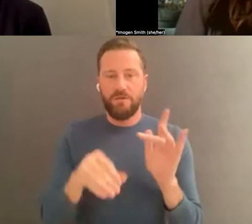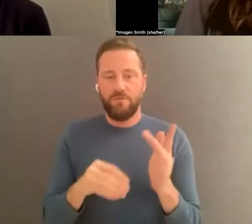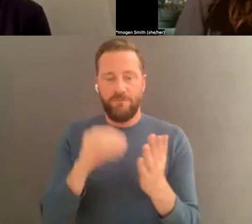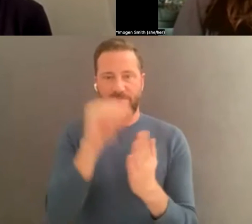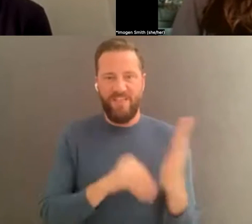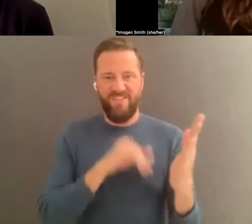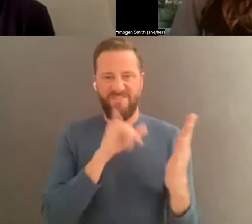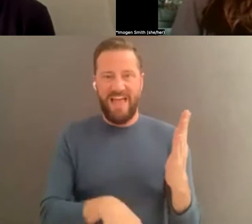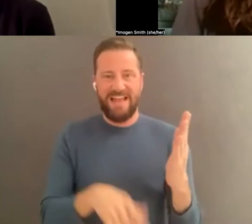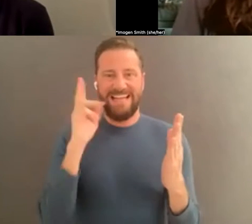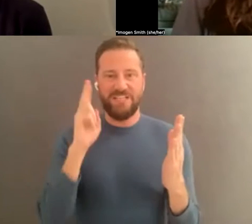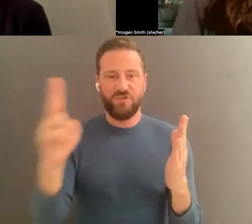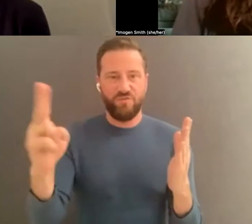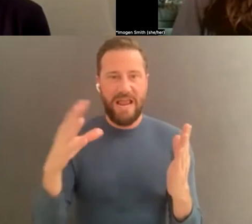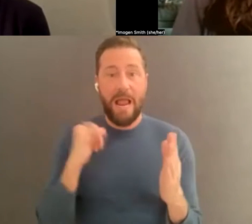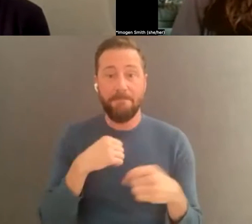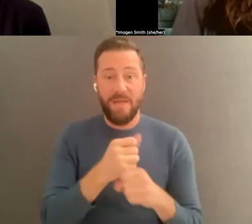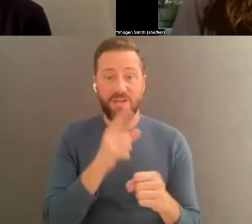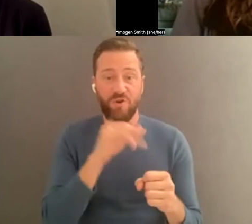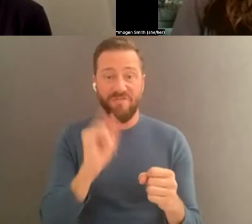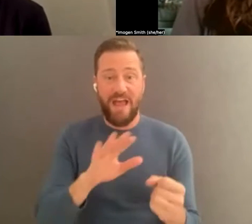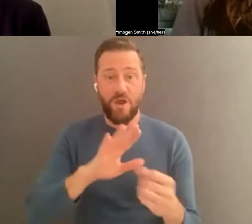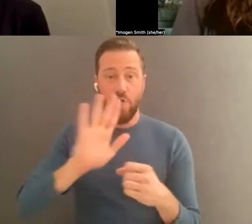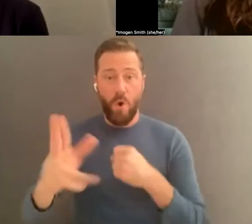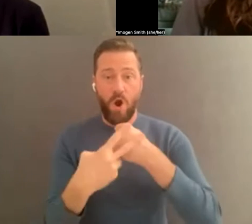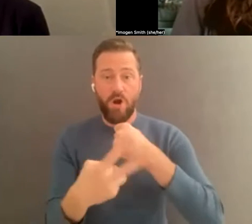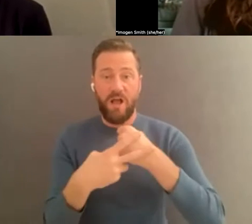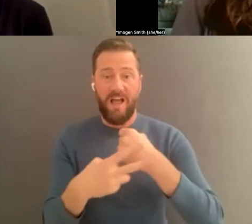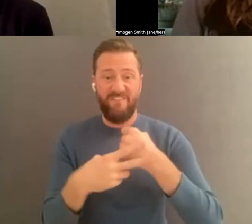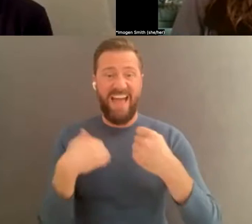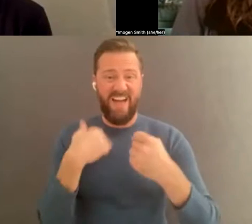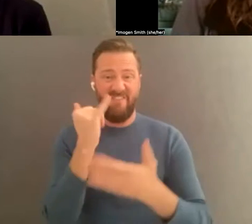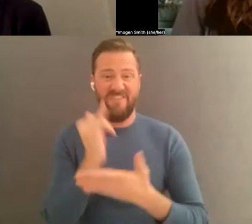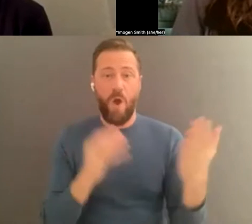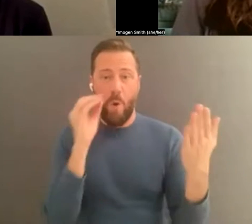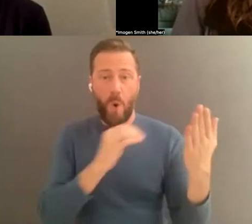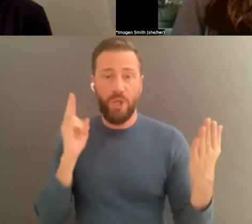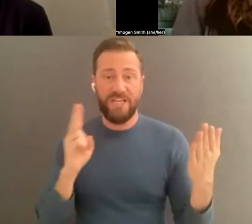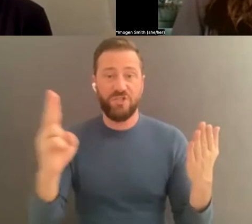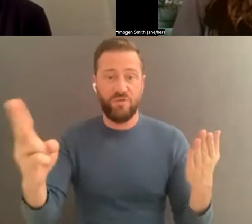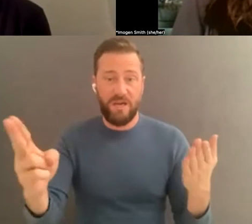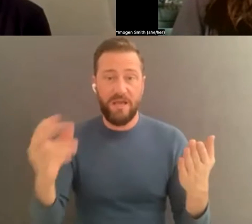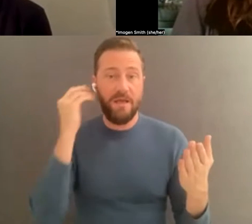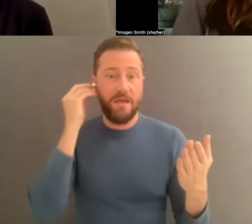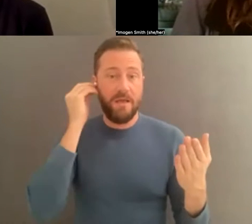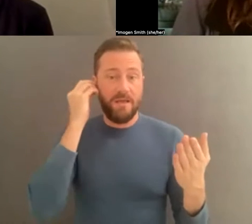of your work, especially the aspects that are more embodied or internalized.